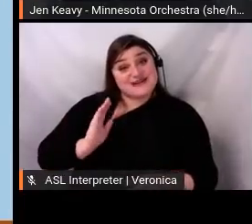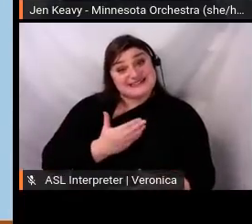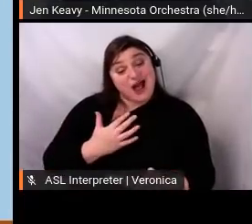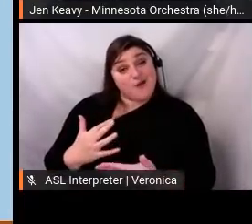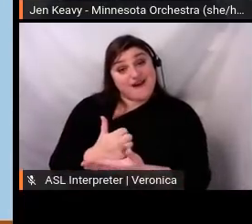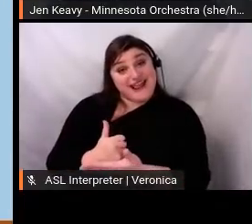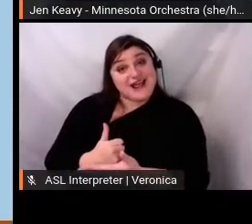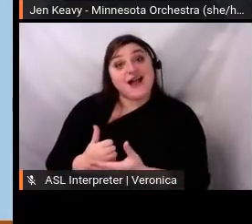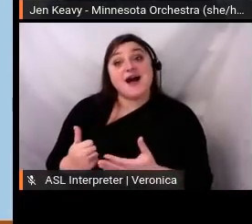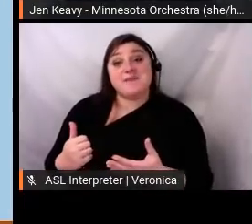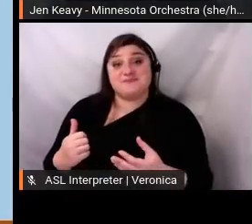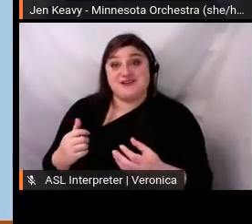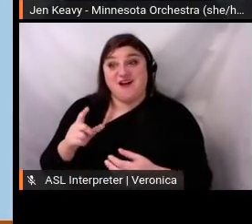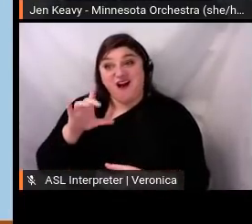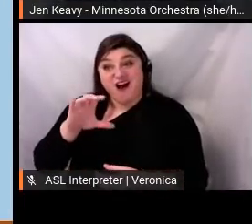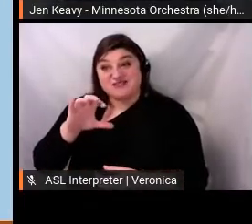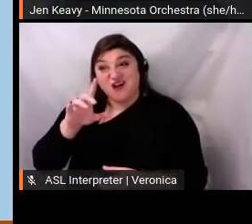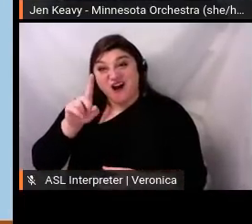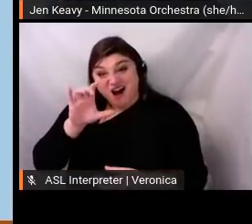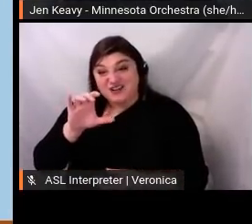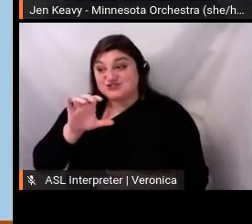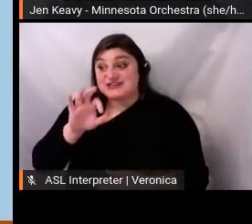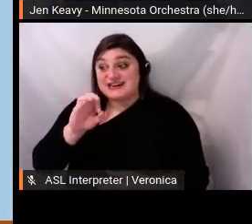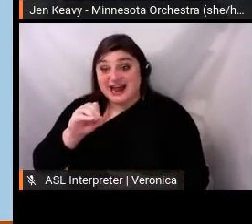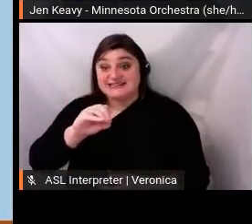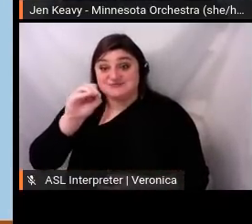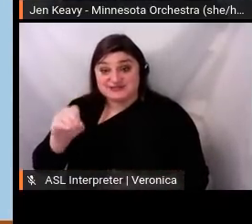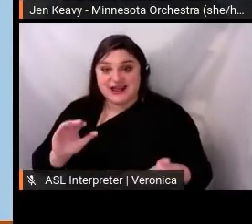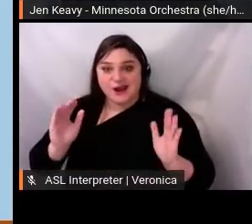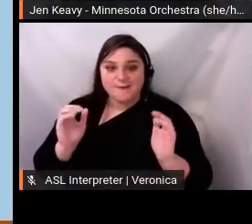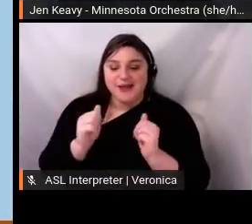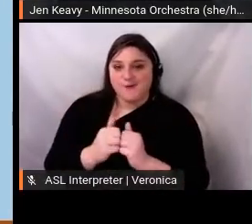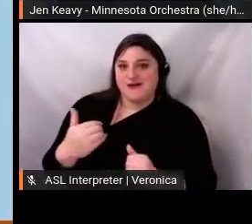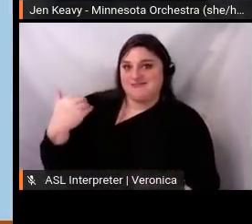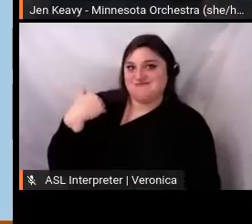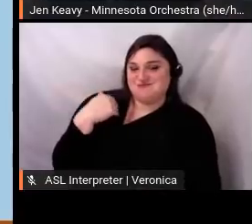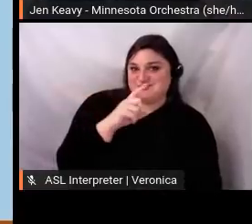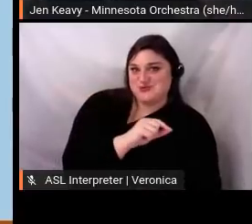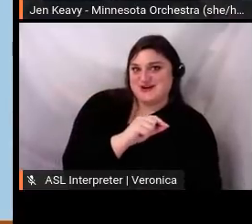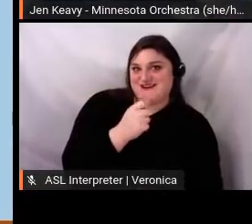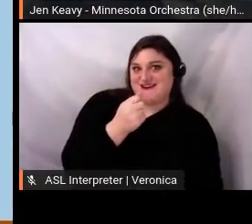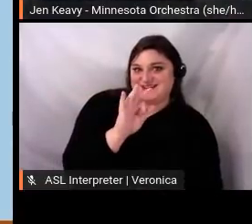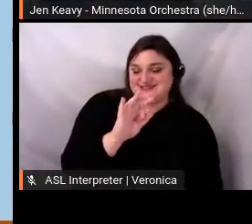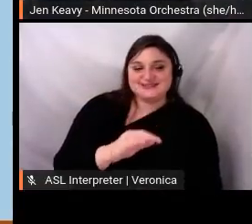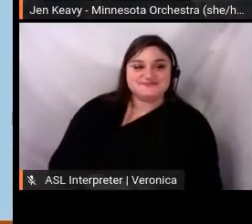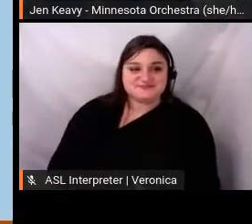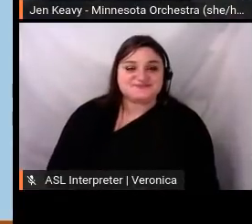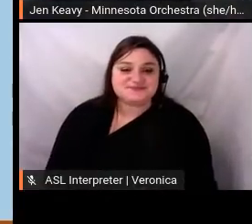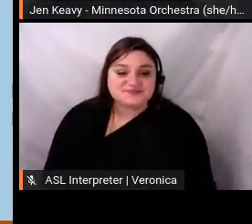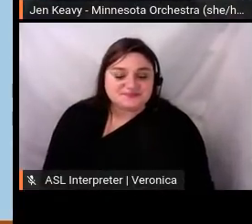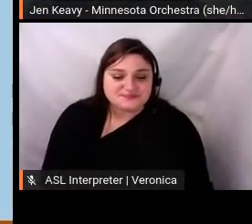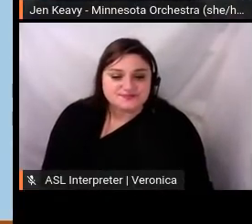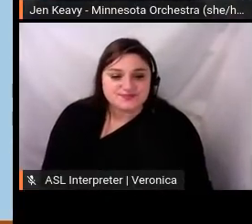fiscal '19. So, what are we doing now? We've entered a new phase in our